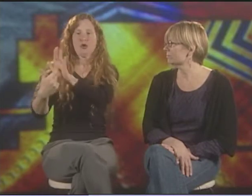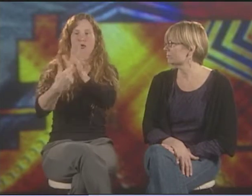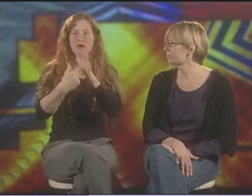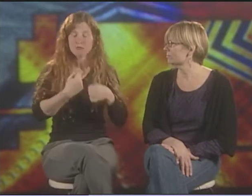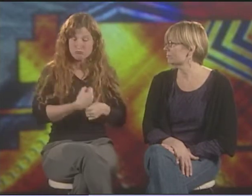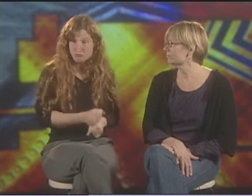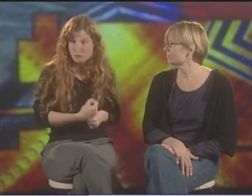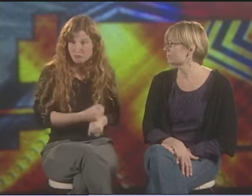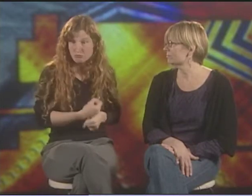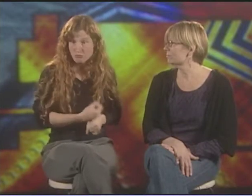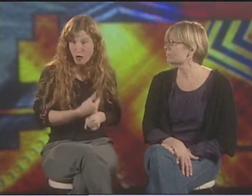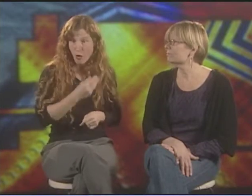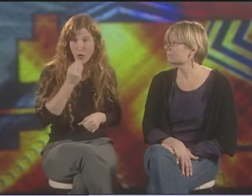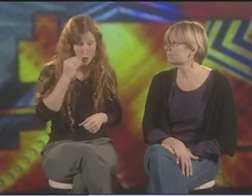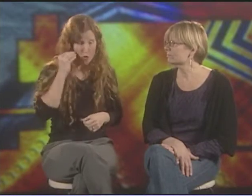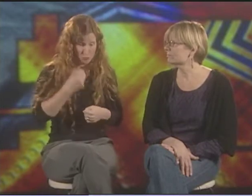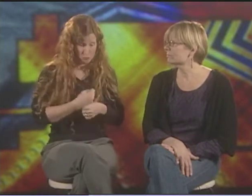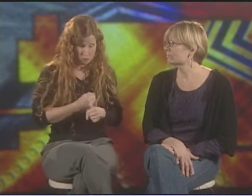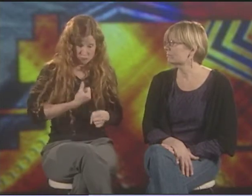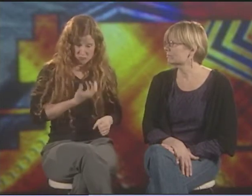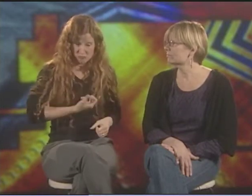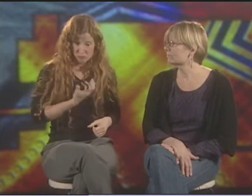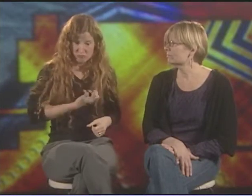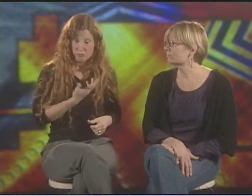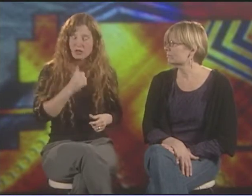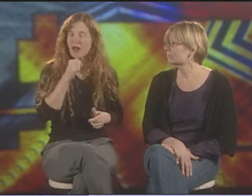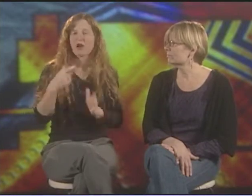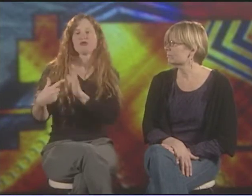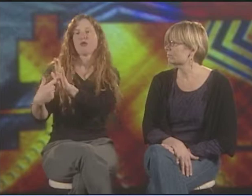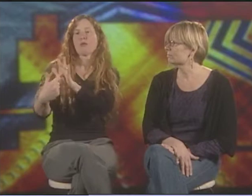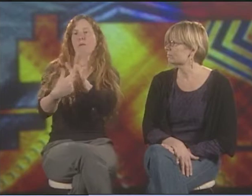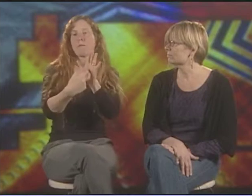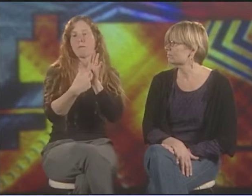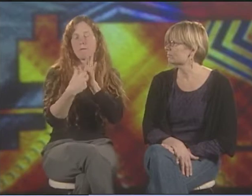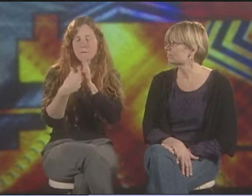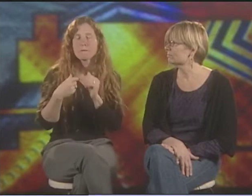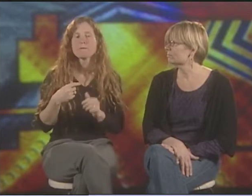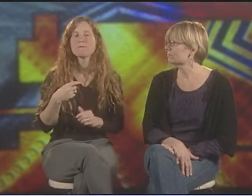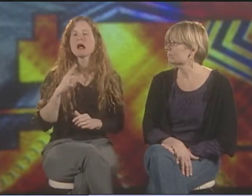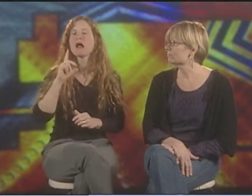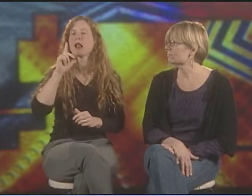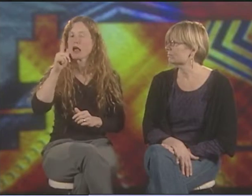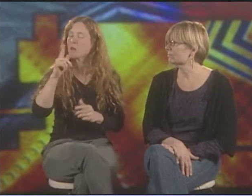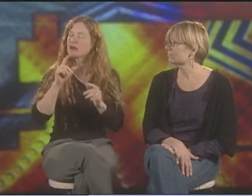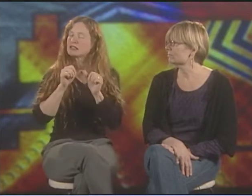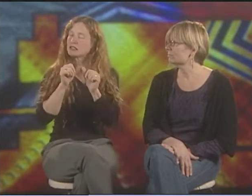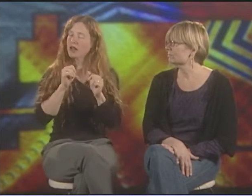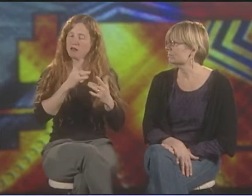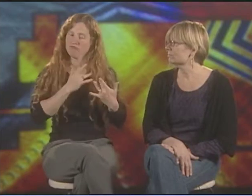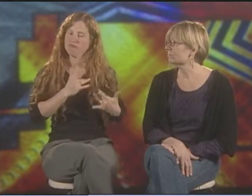AND OFF PUTTING THAT SHE DECIDED NOT TO SHOW IT ANYMORE. NO MORE EXHIBITS. SHE DID KEEP CREATING IT, BUT SHE DIDN'T EXHIBIT IT.